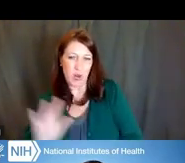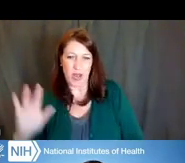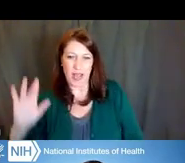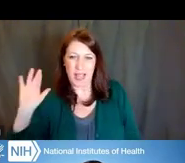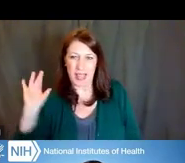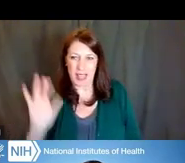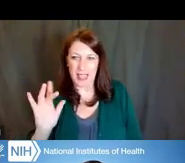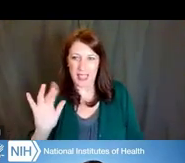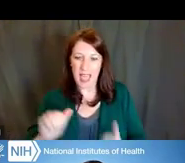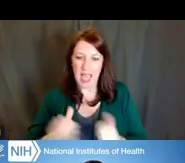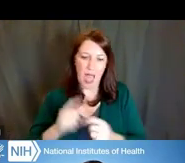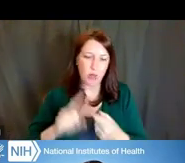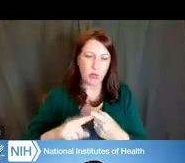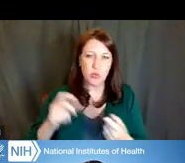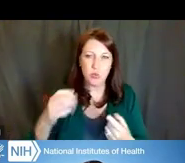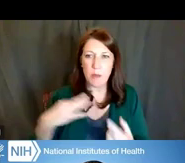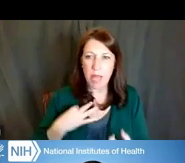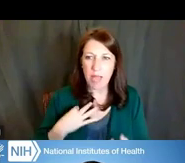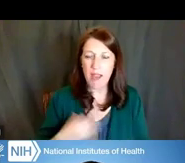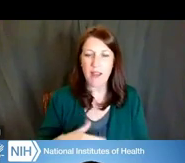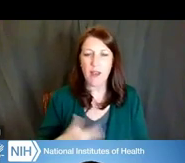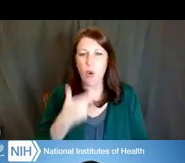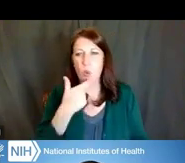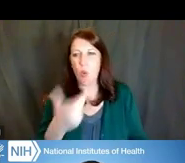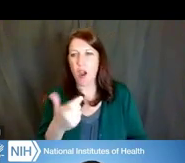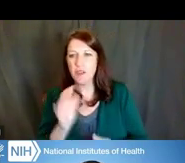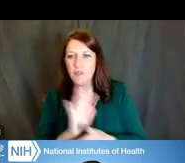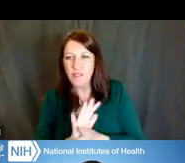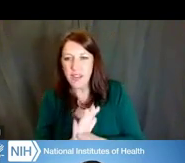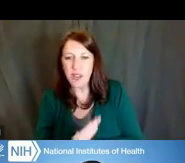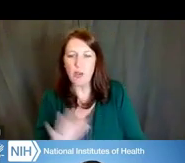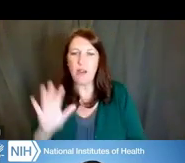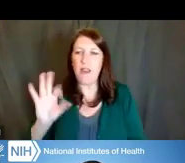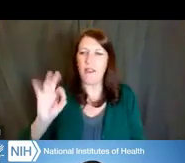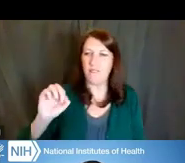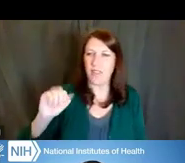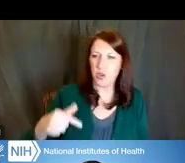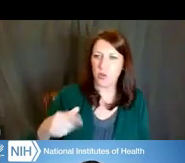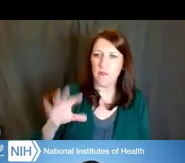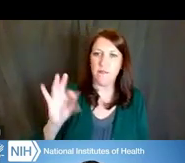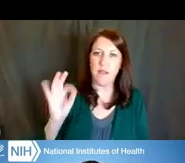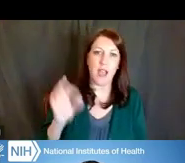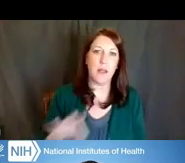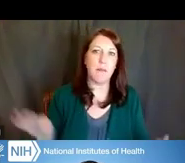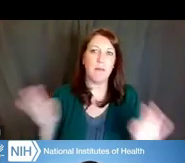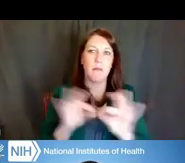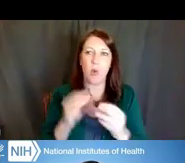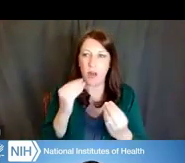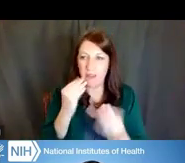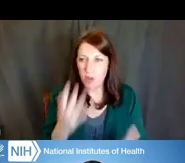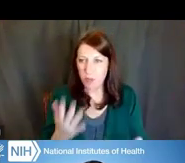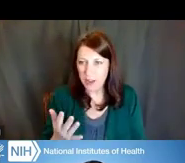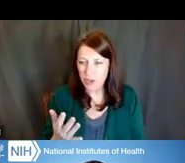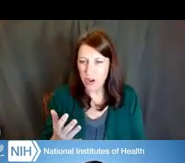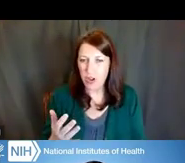you can watch that video, you can also click on the FAQs to find really important information or frequently ask questions that folks ask